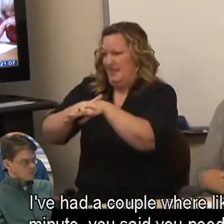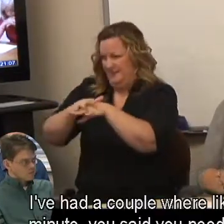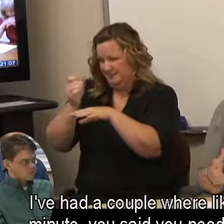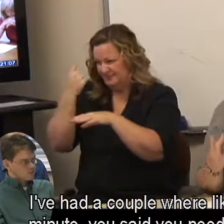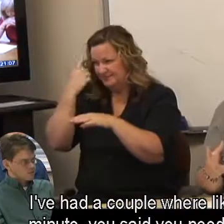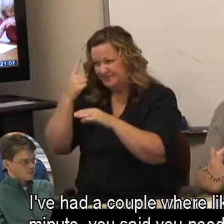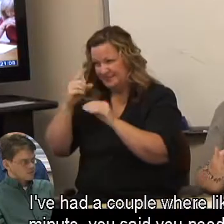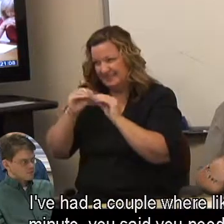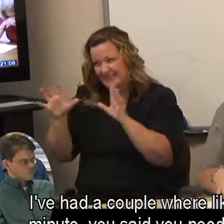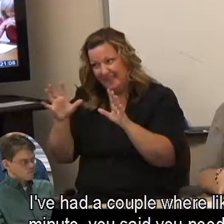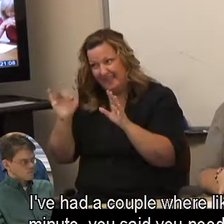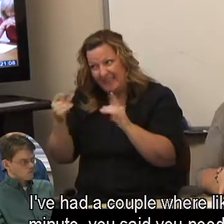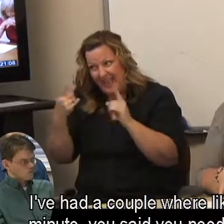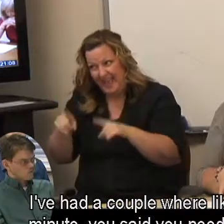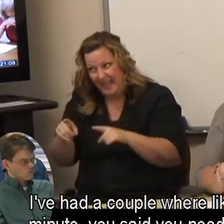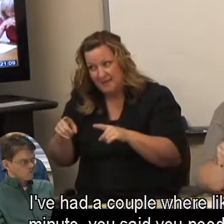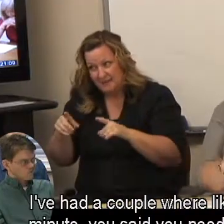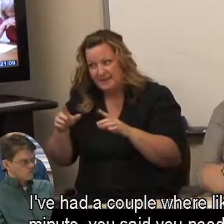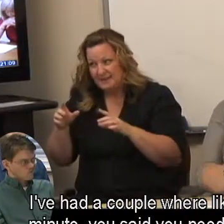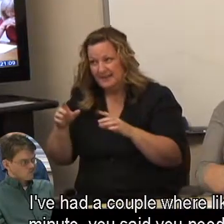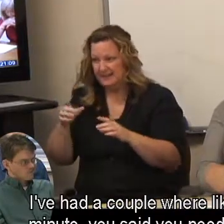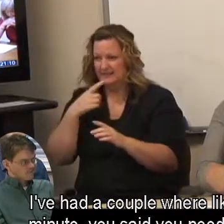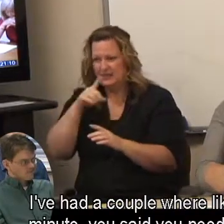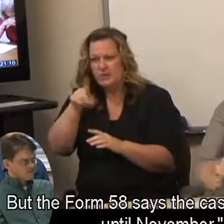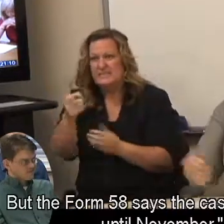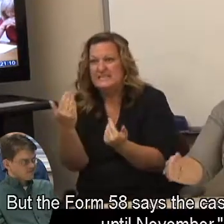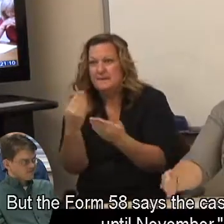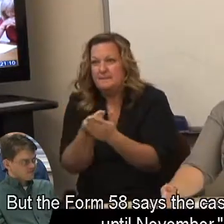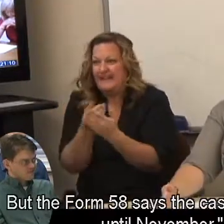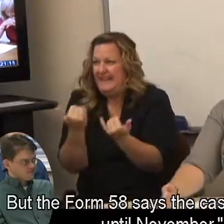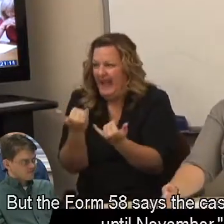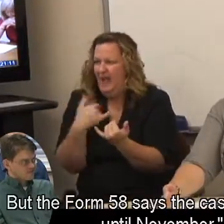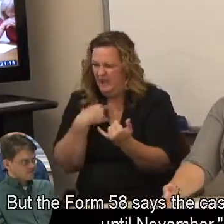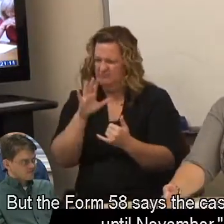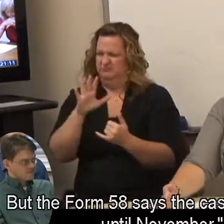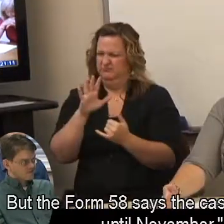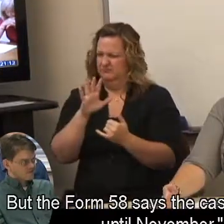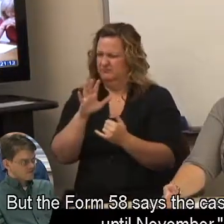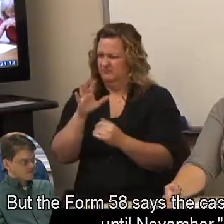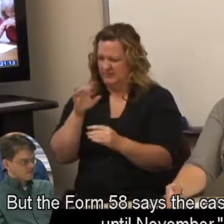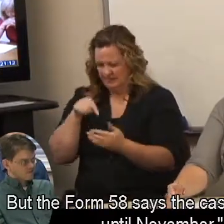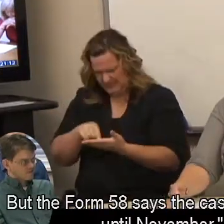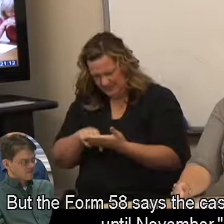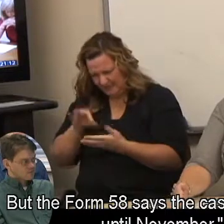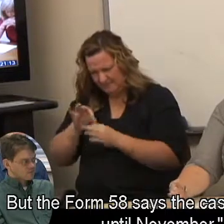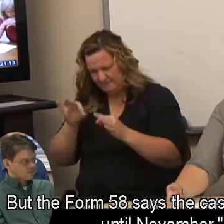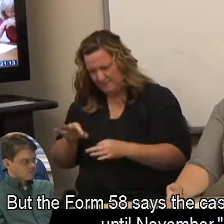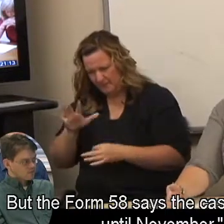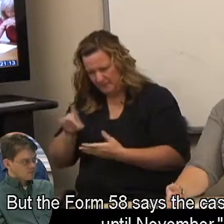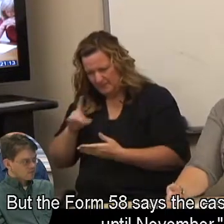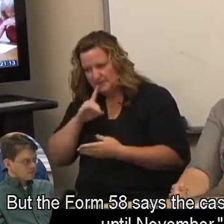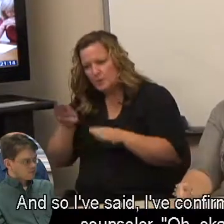I've had a couple where like, "Wait a minute, you said you needed it now. But the Form 58 says the case isn't closed until November."